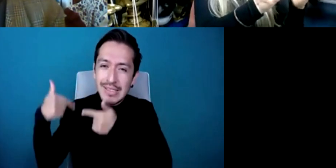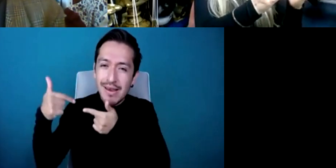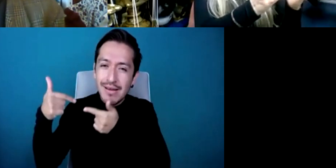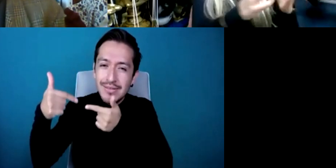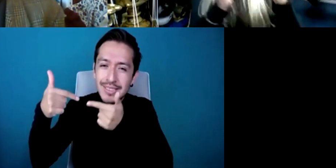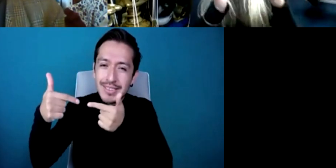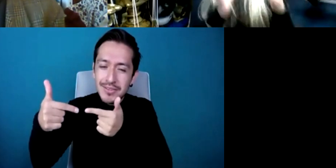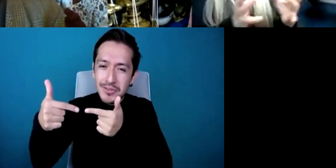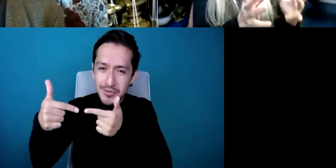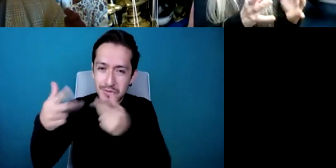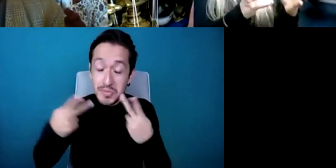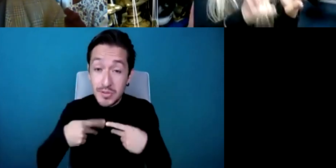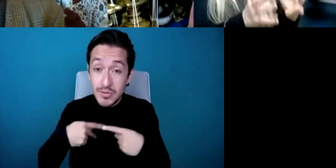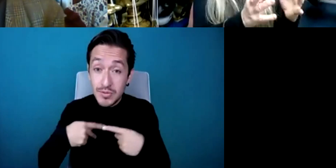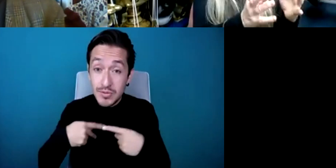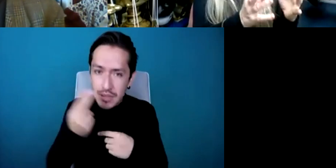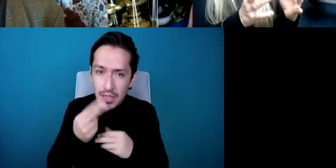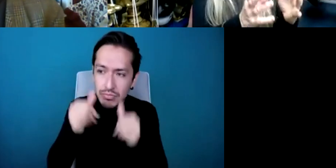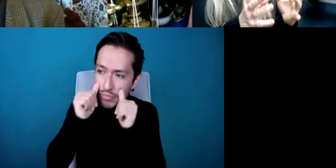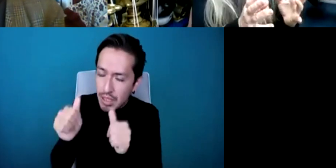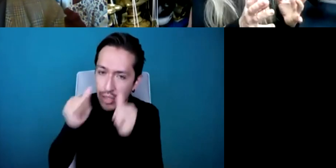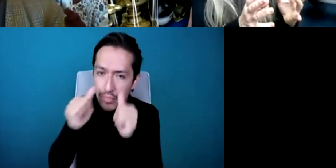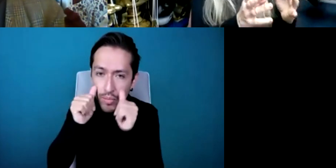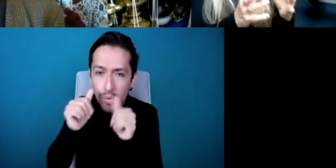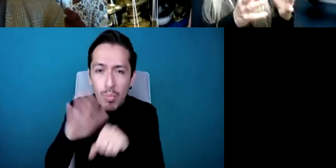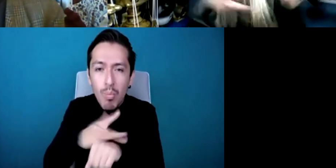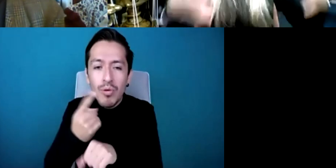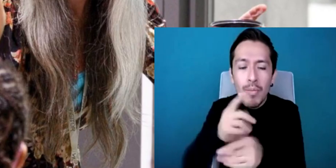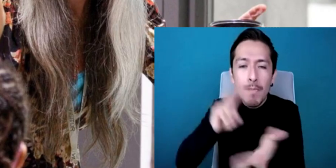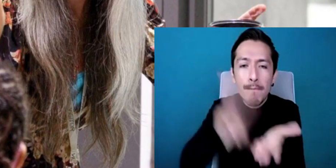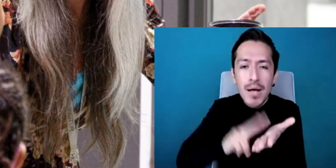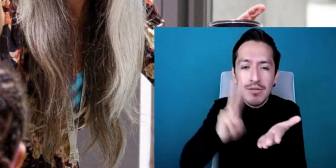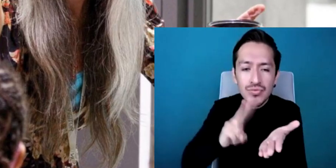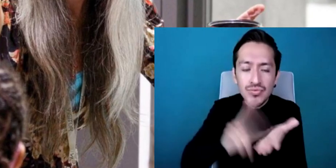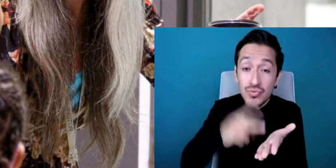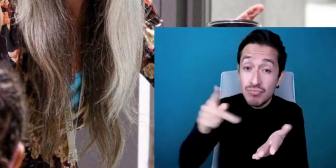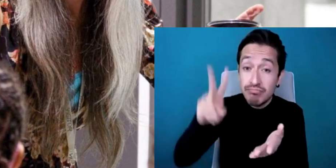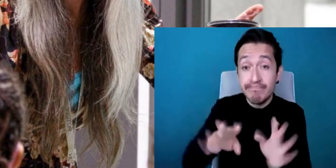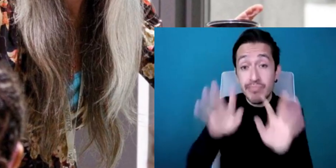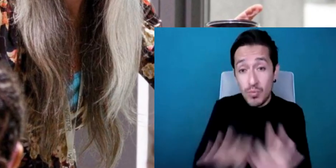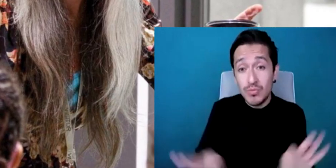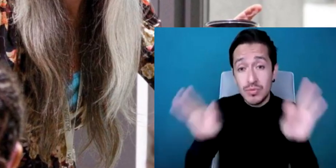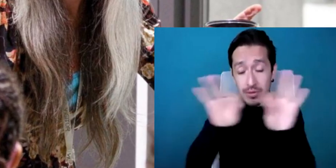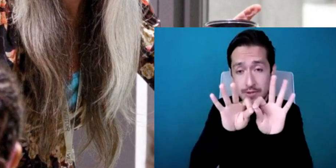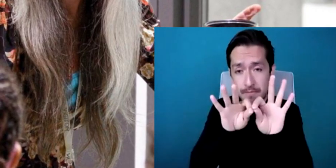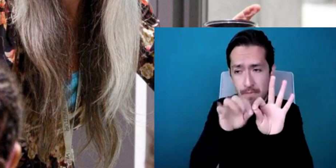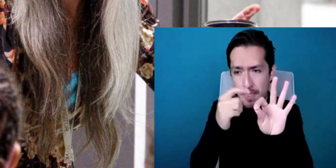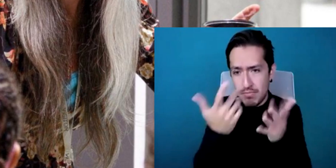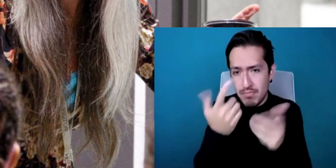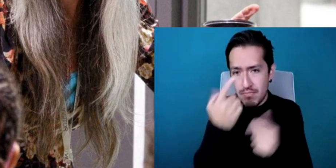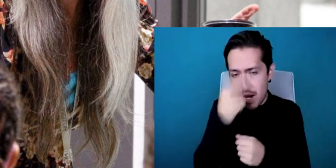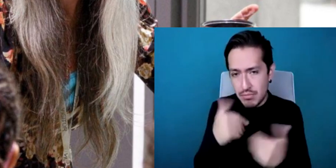because their value is absolutely paramount to how we all move forward